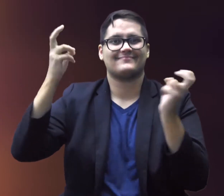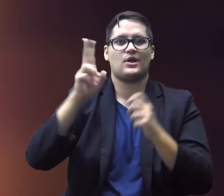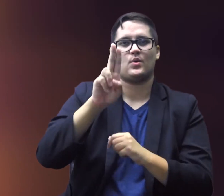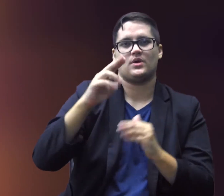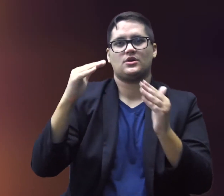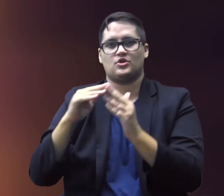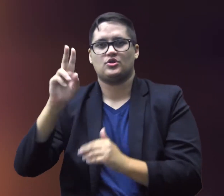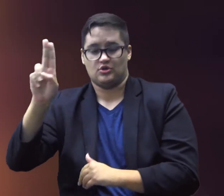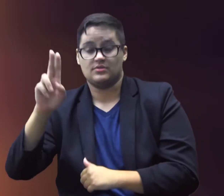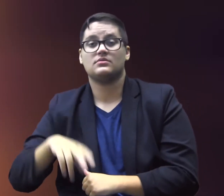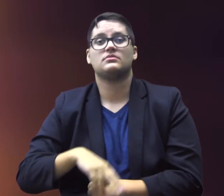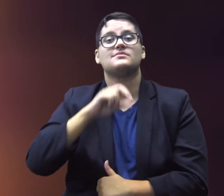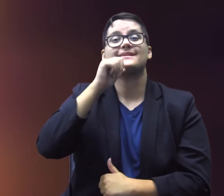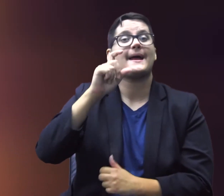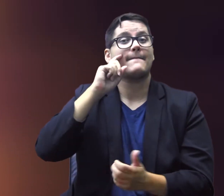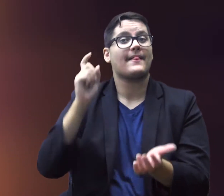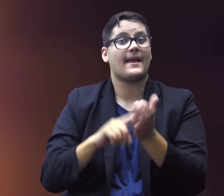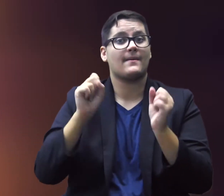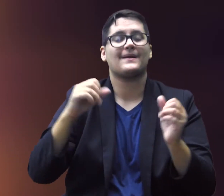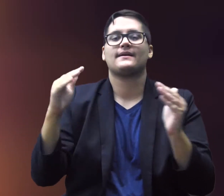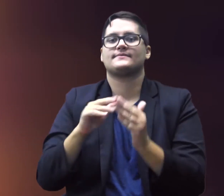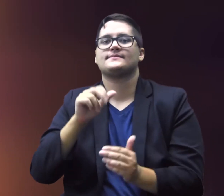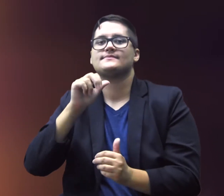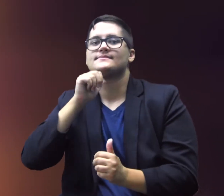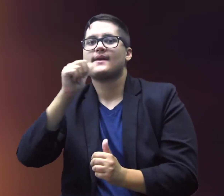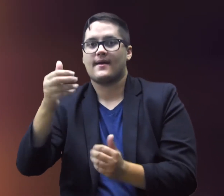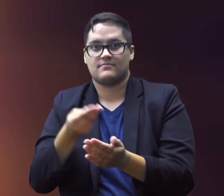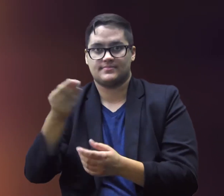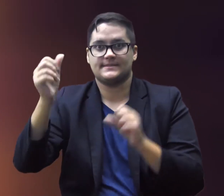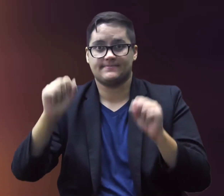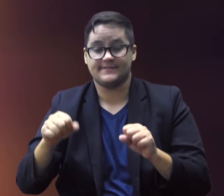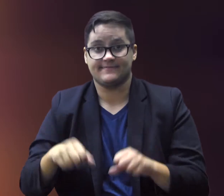the “U=U” (Undetectable equals Untransmittable) tagline.